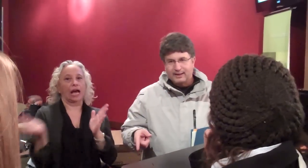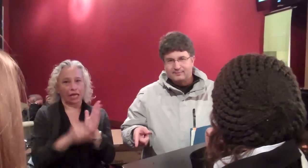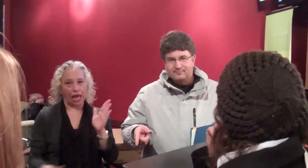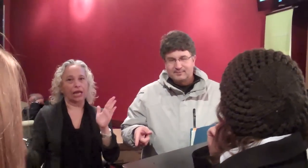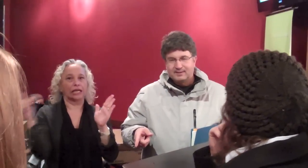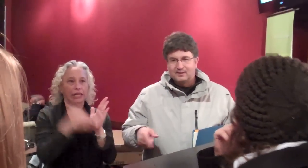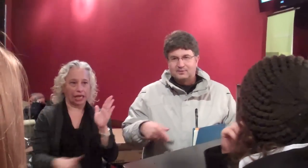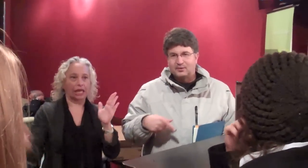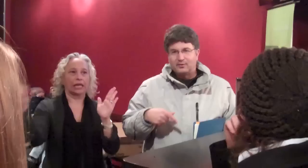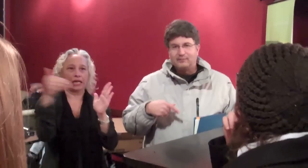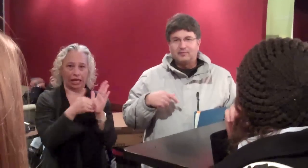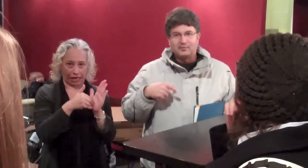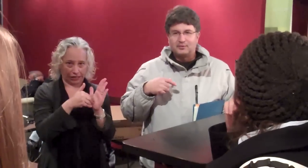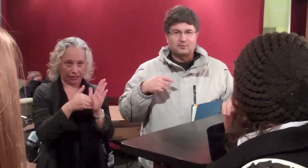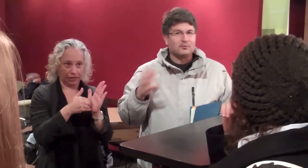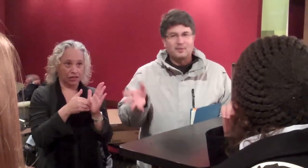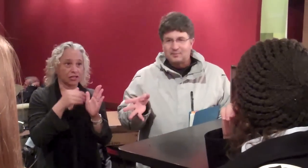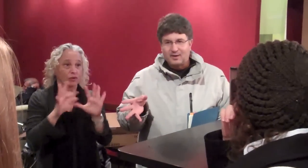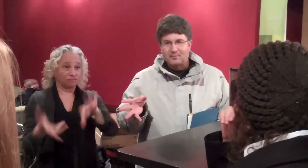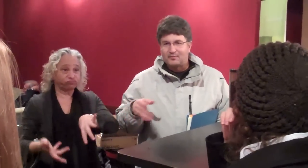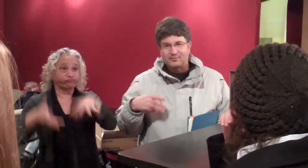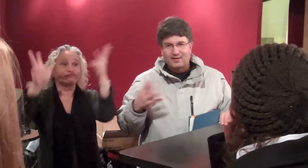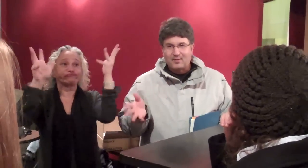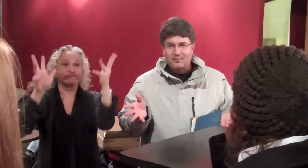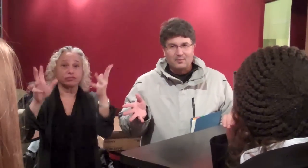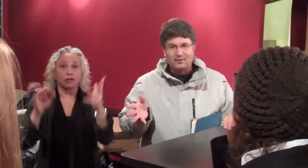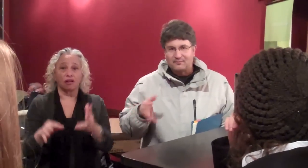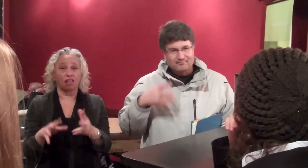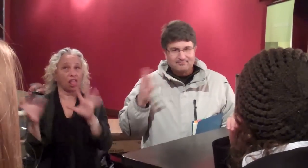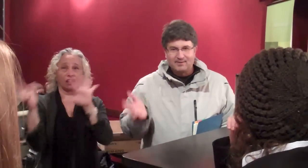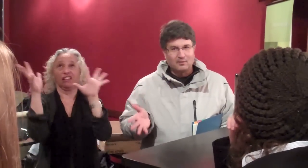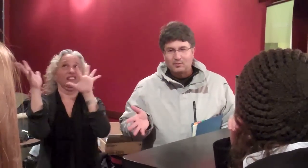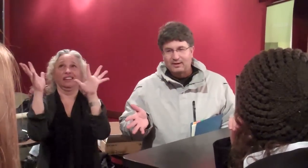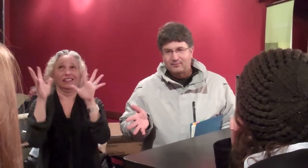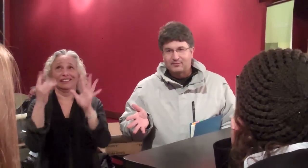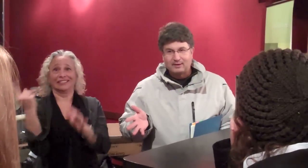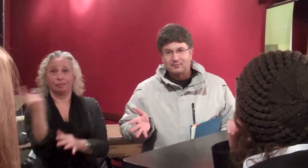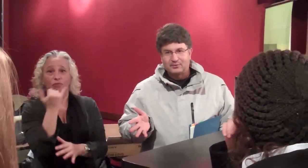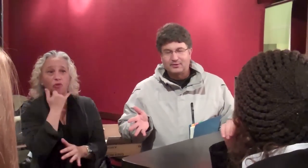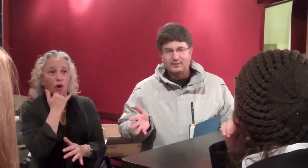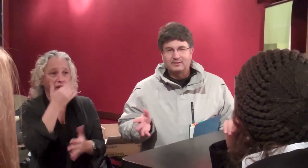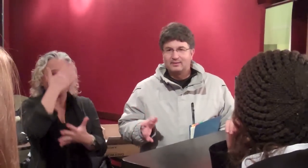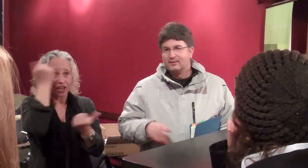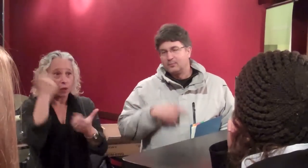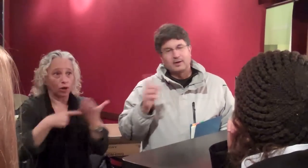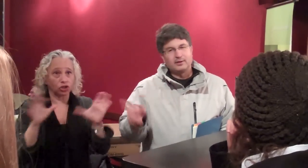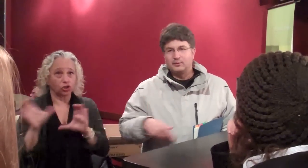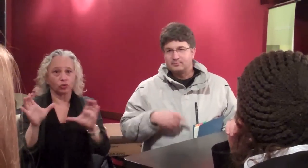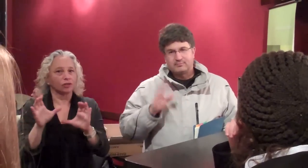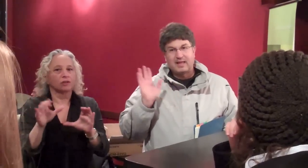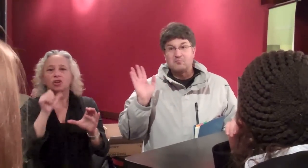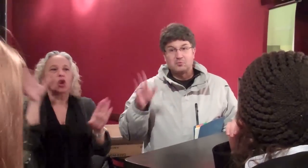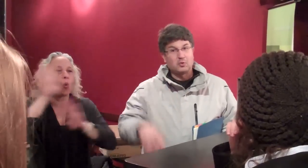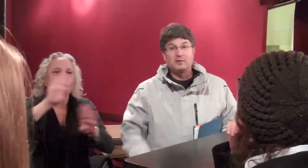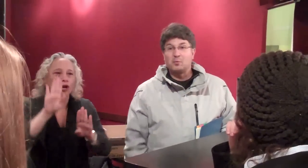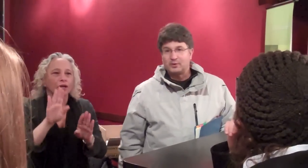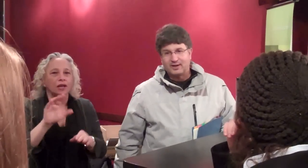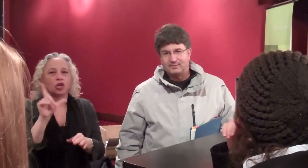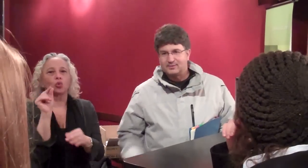We're going to do this over and over again. So even if you screw something up or flub up, or whatever, forget what you're doing